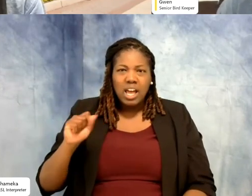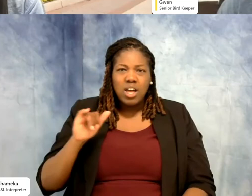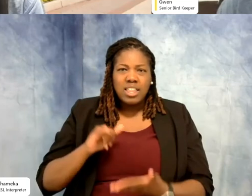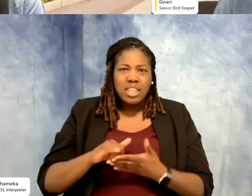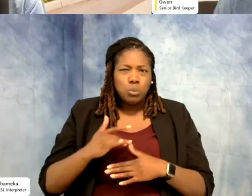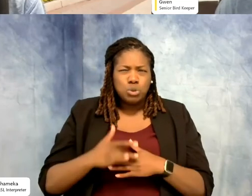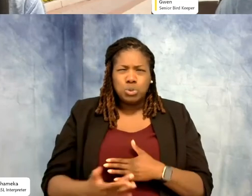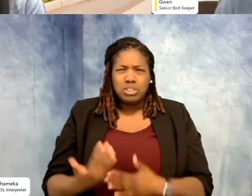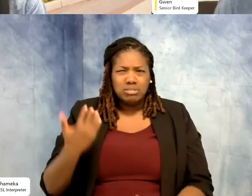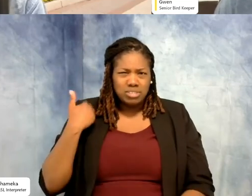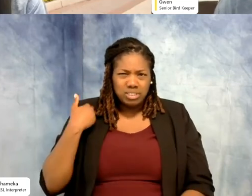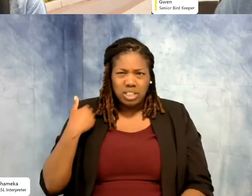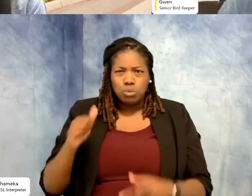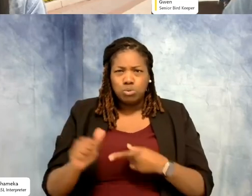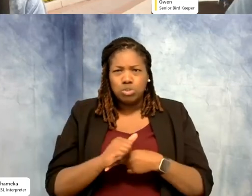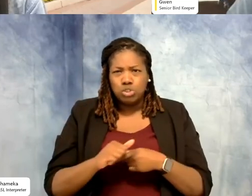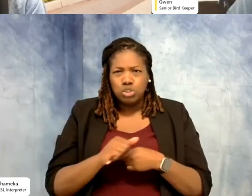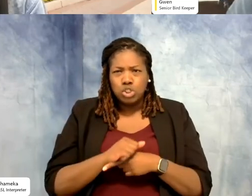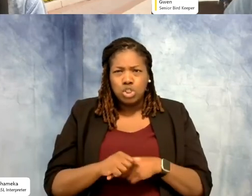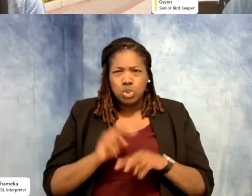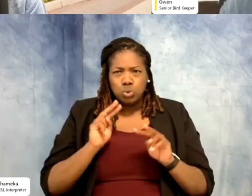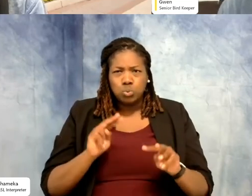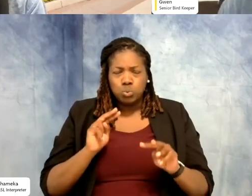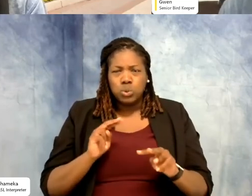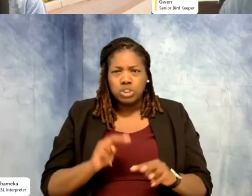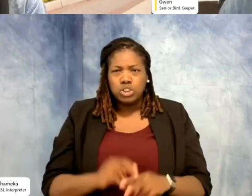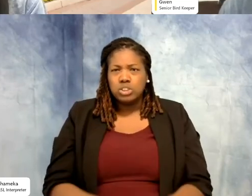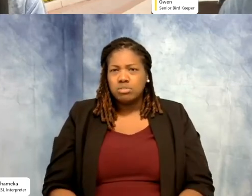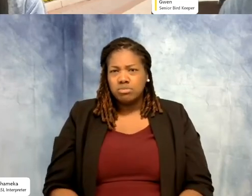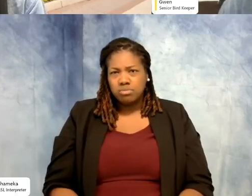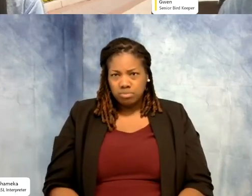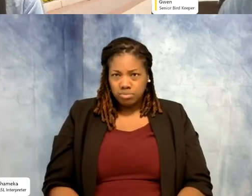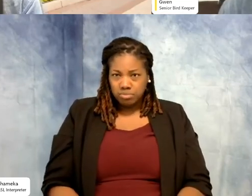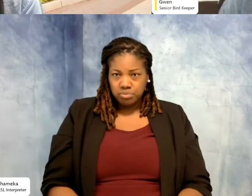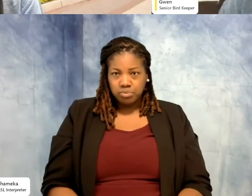so I was more getting trained and watching those keepers do it. But yeah you get a lot of respect,